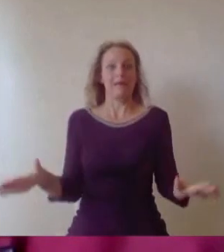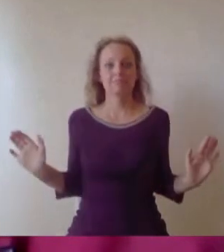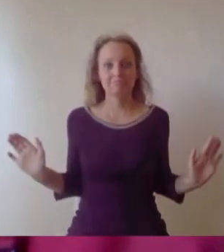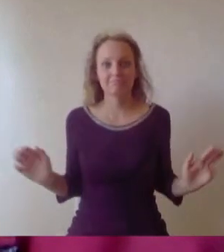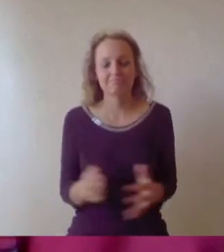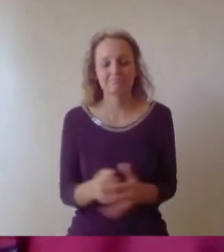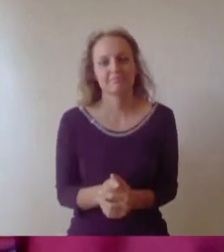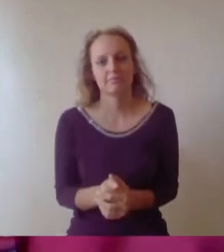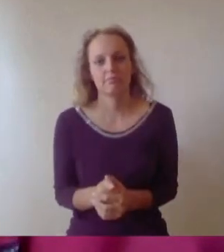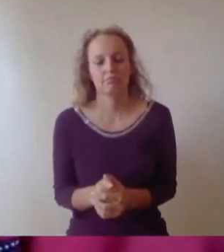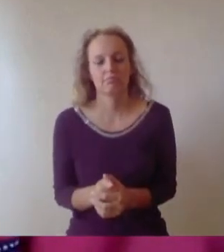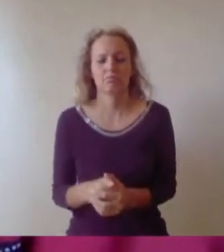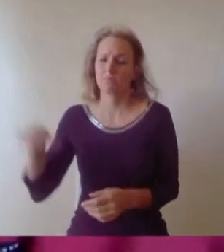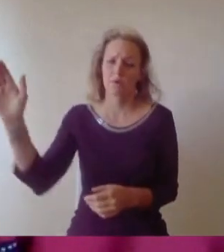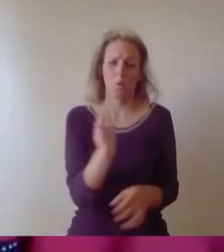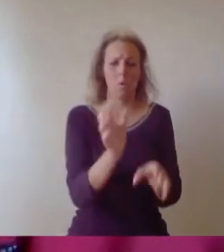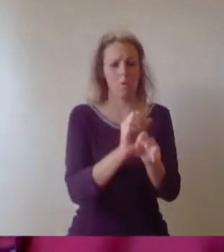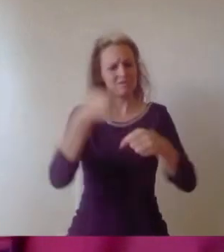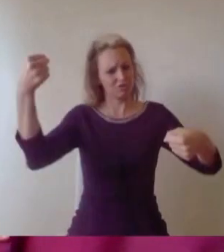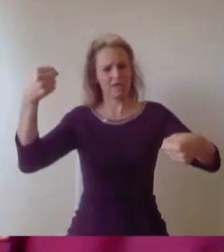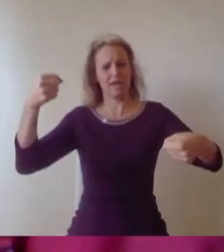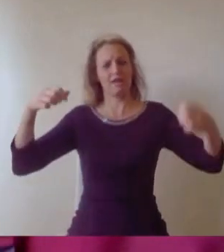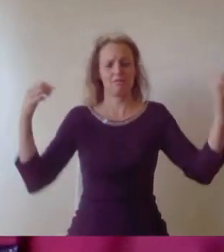is a huge accomplishment and I believe it is safe to say